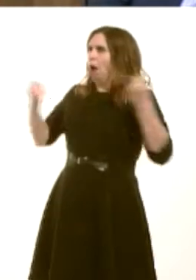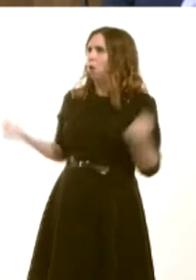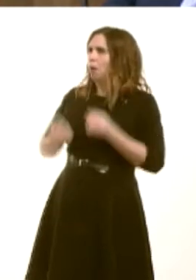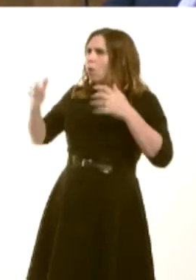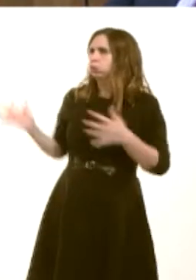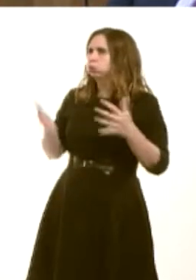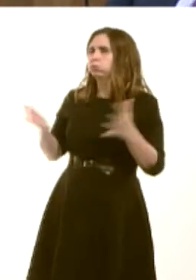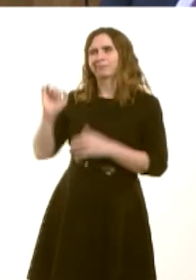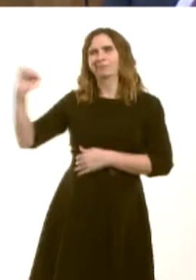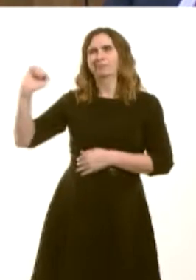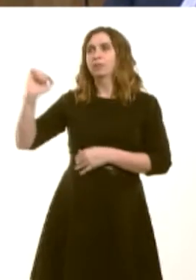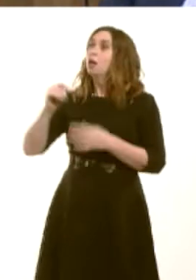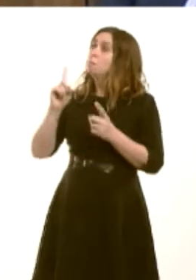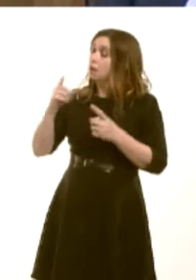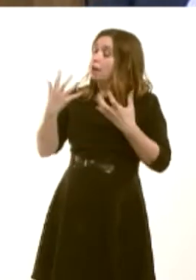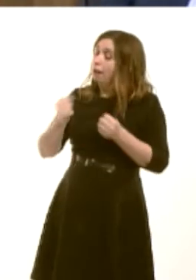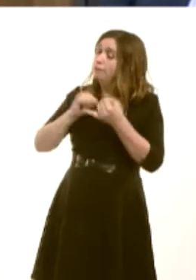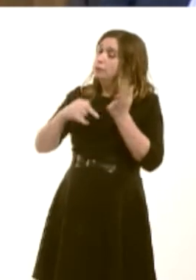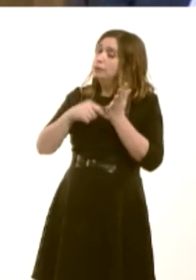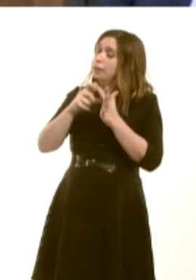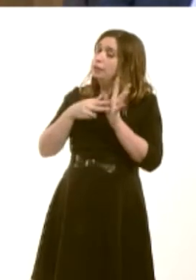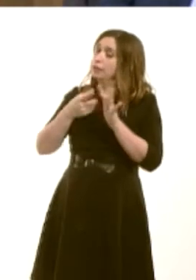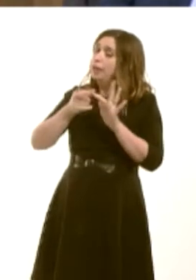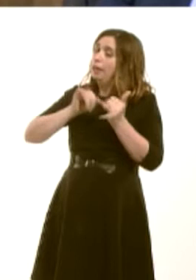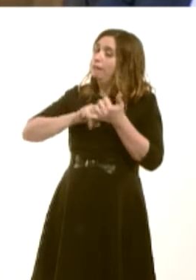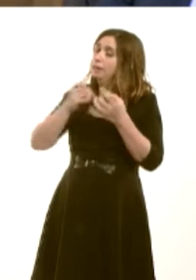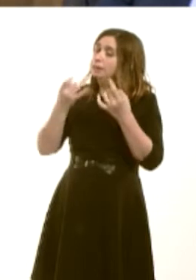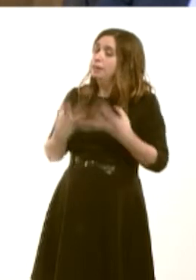as a result of the St David's Day process, which we welcome. That will give us more control